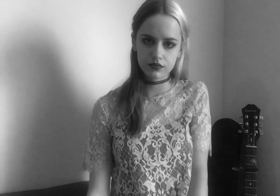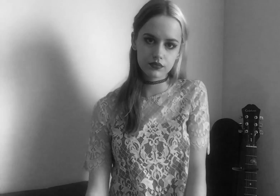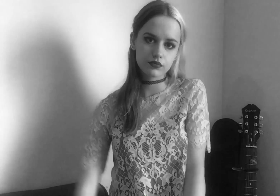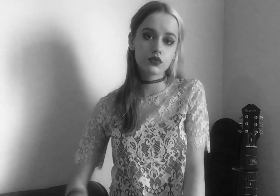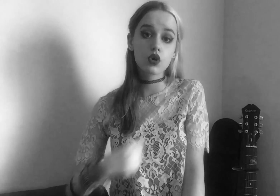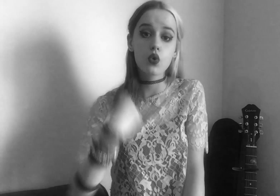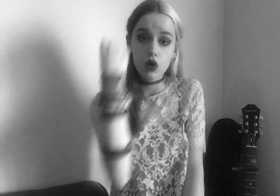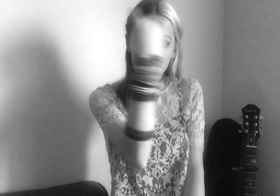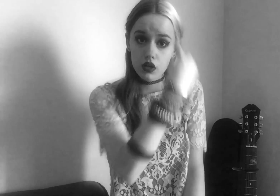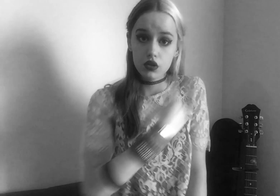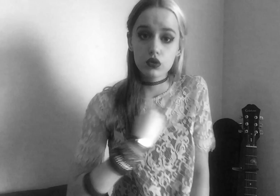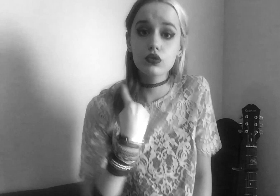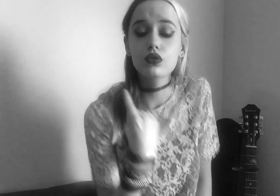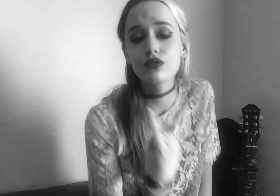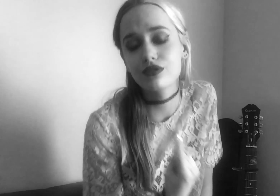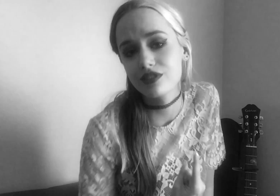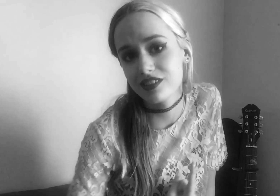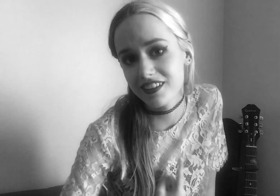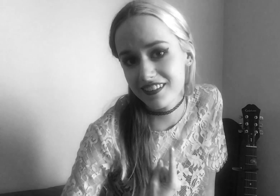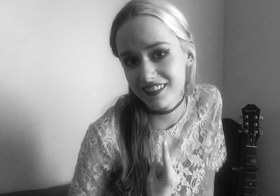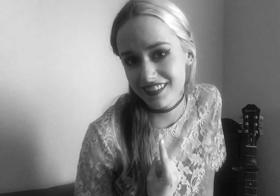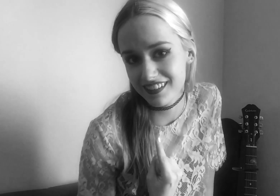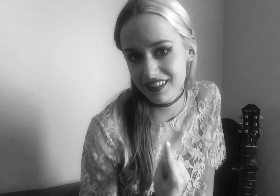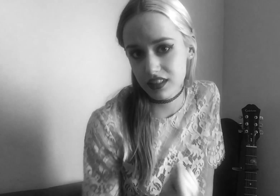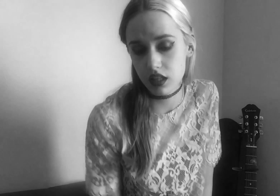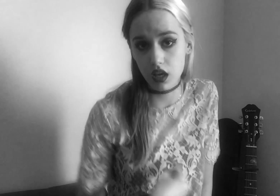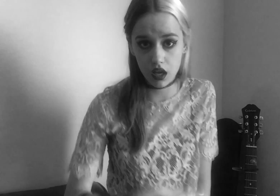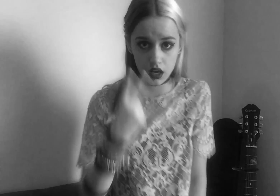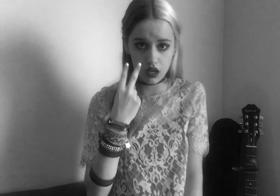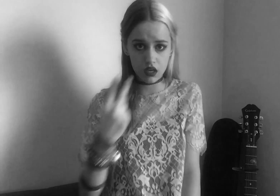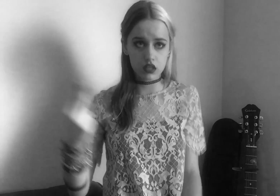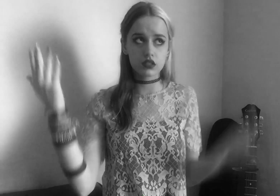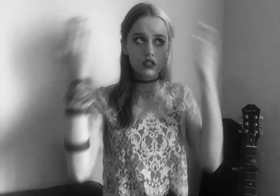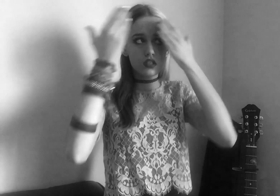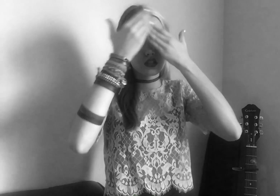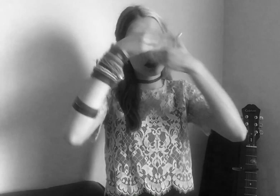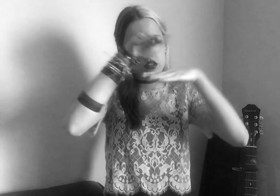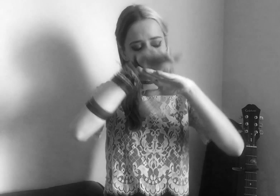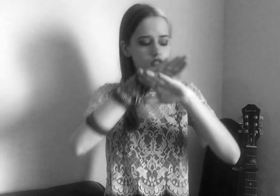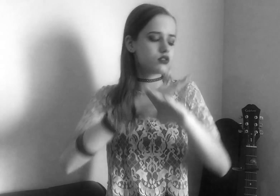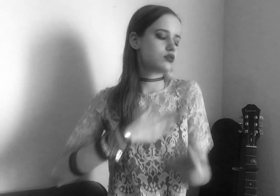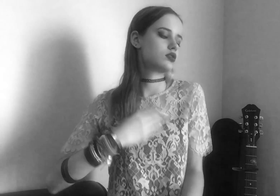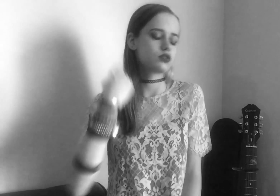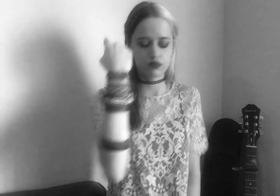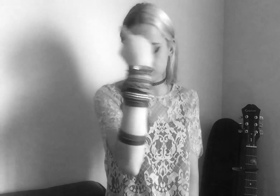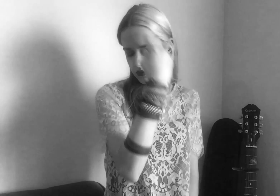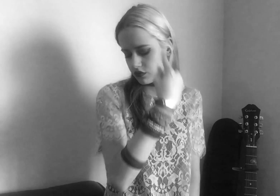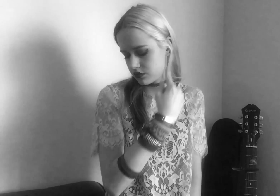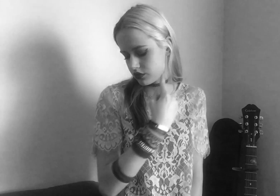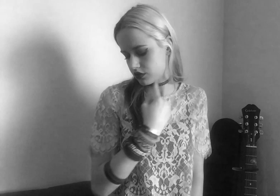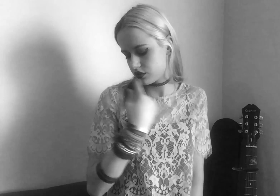Do I look lonely? I see the shadows on my face.